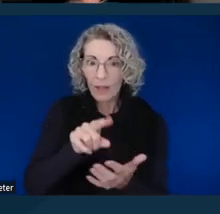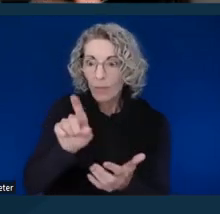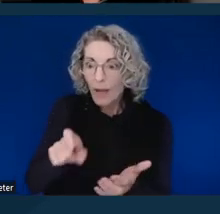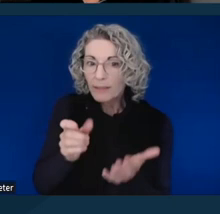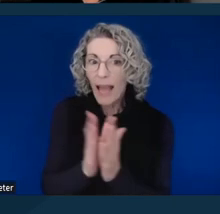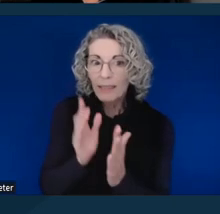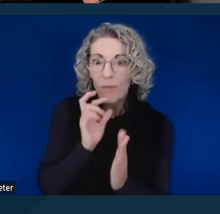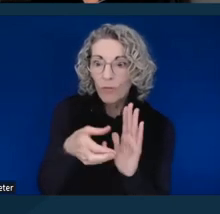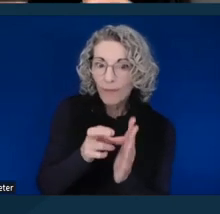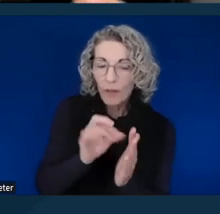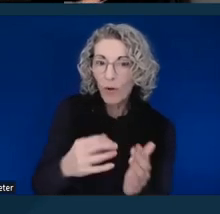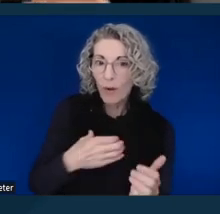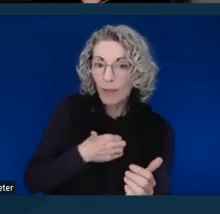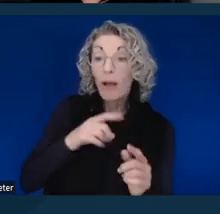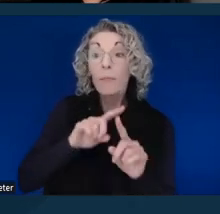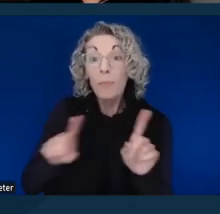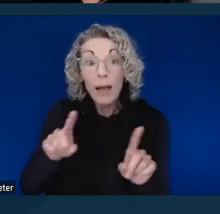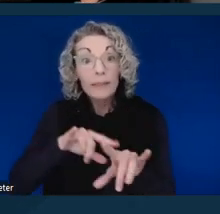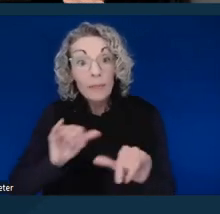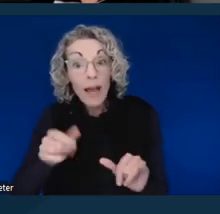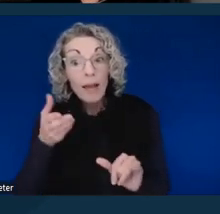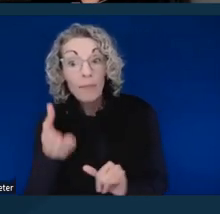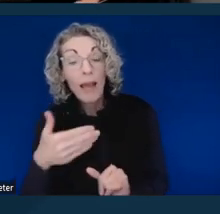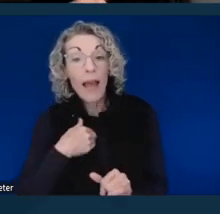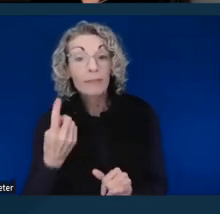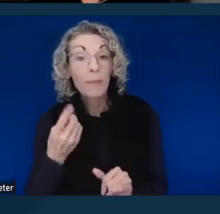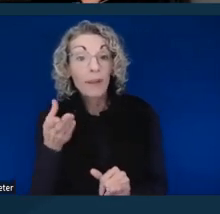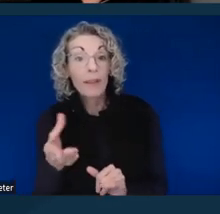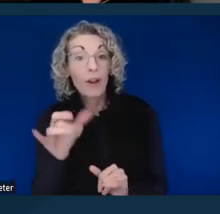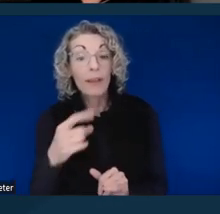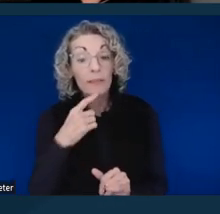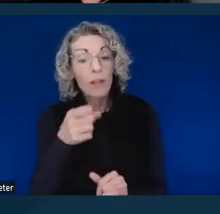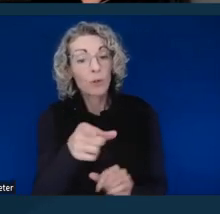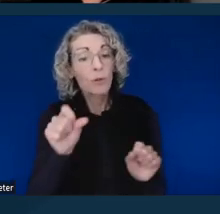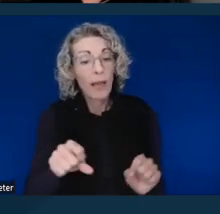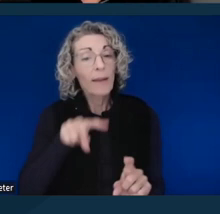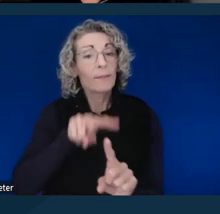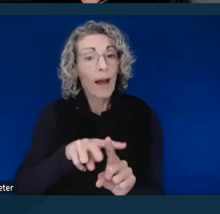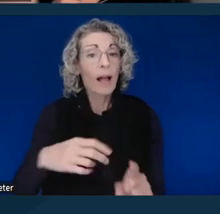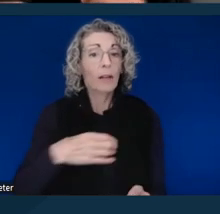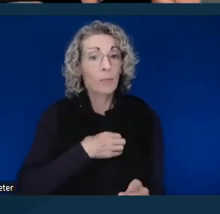but they have something there that says, well, you can file a grievance or a complaint within 30 or 60 days.